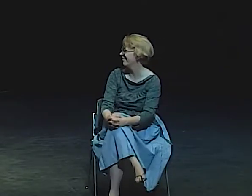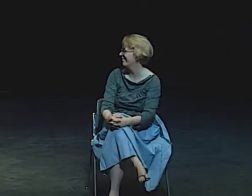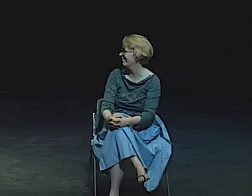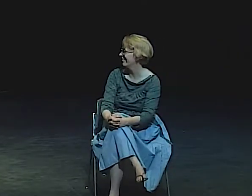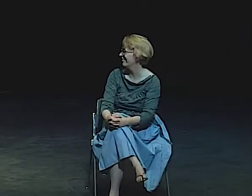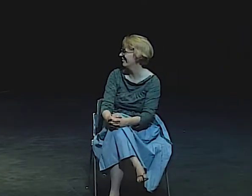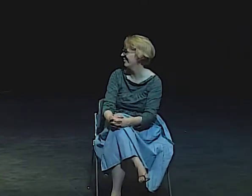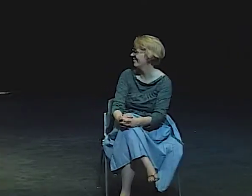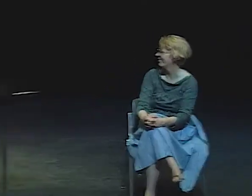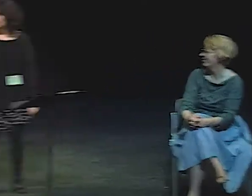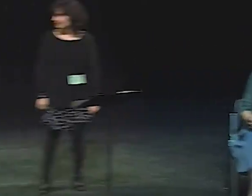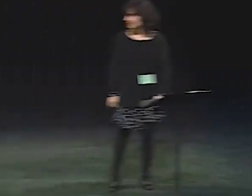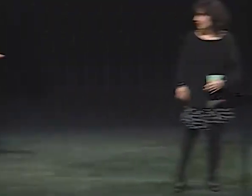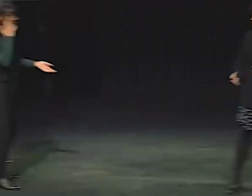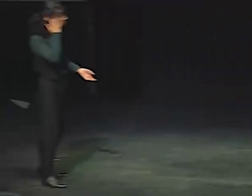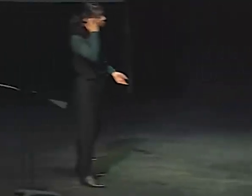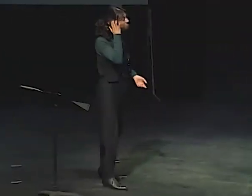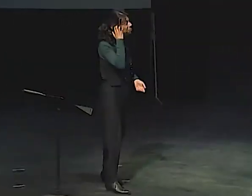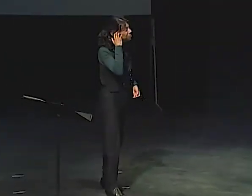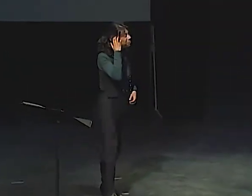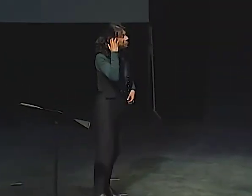AND THAT'S HOW IT'S BEEN SINCE.